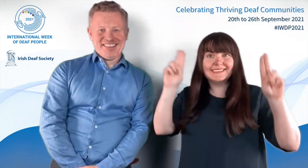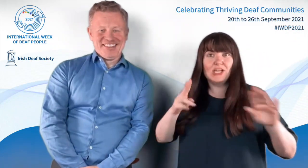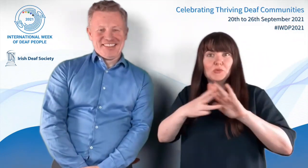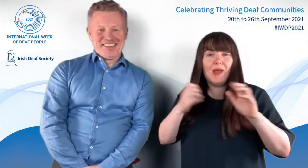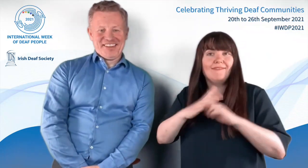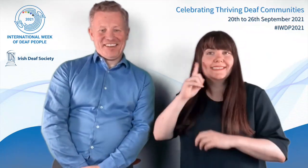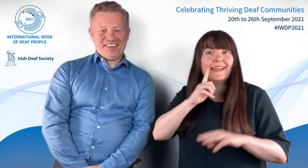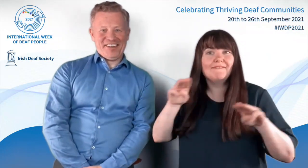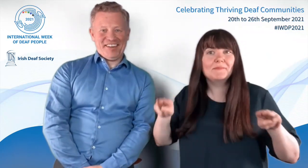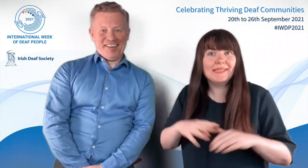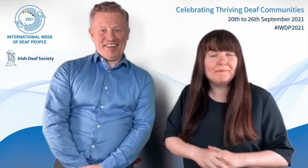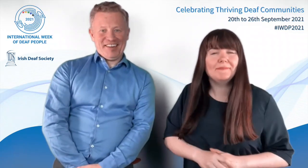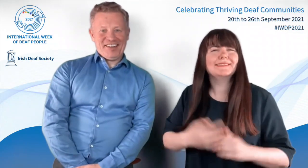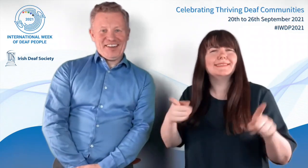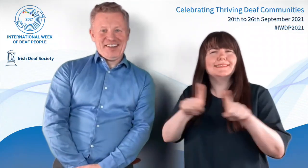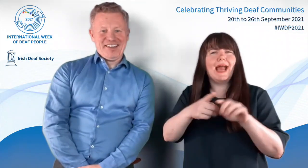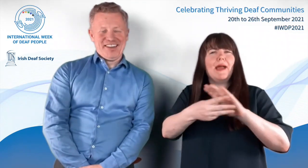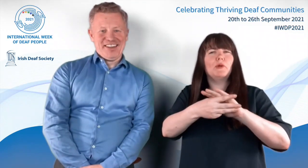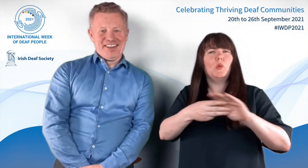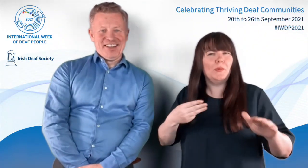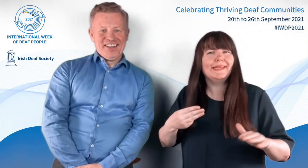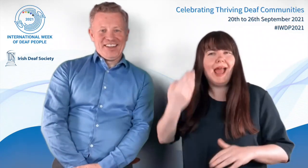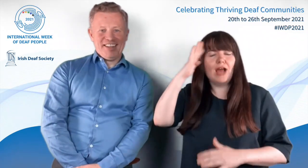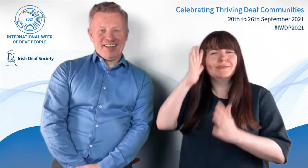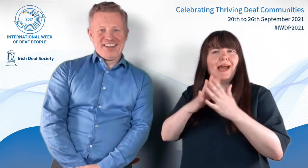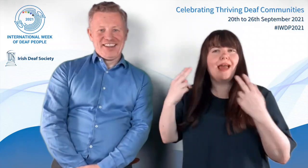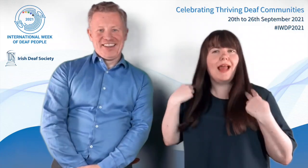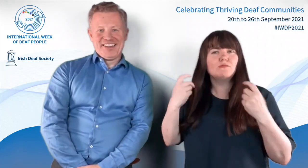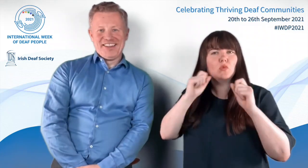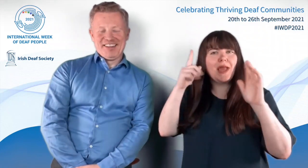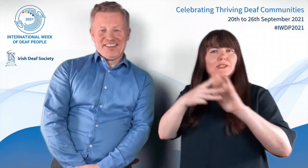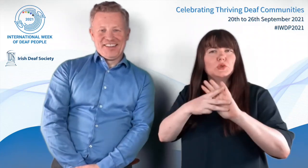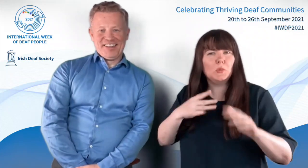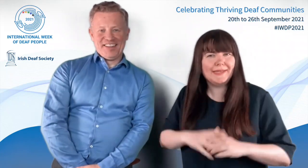The International Week of Deaf People! It's the same week as Irish Sign Language Awareness Week.